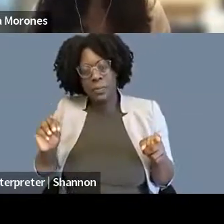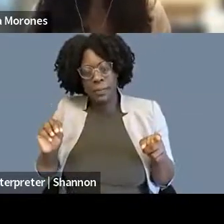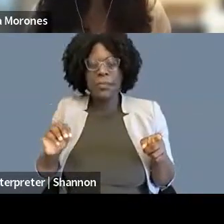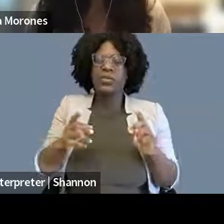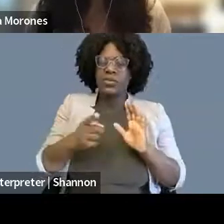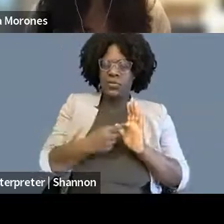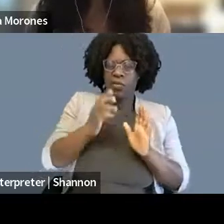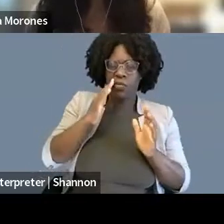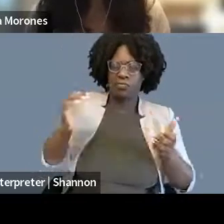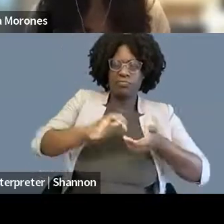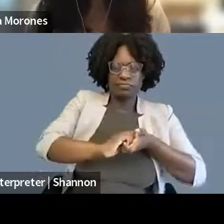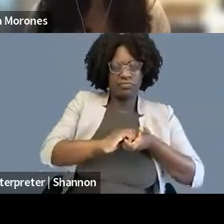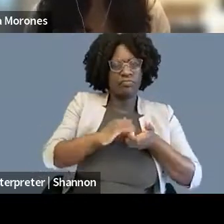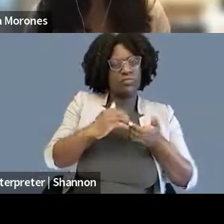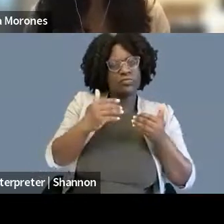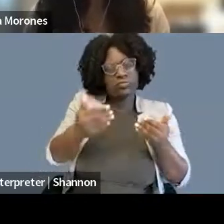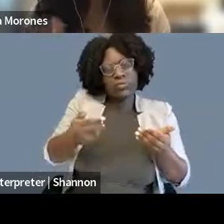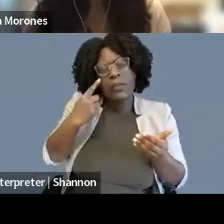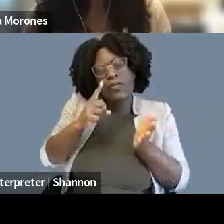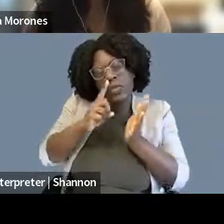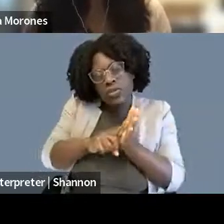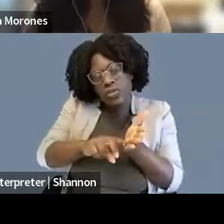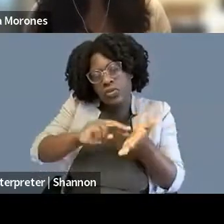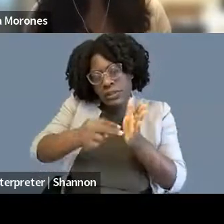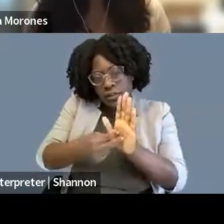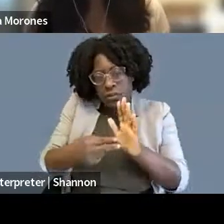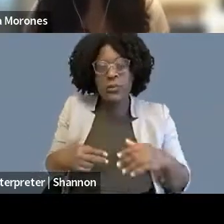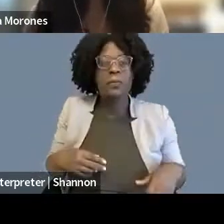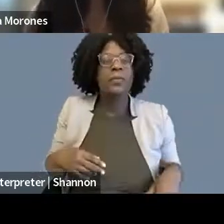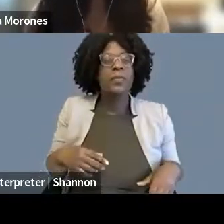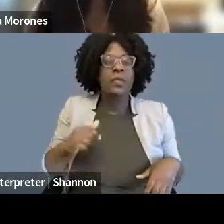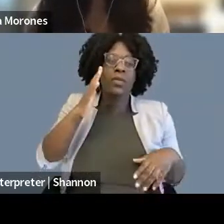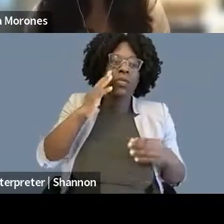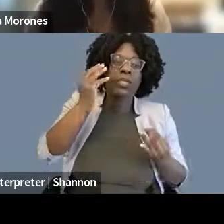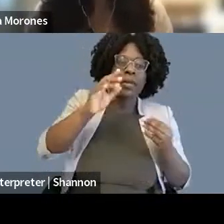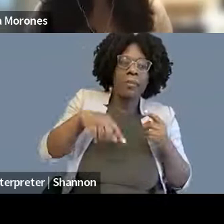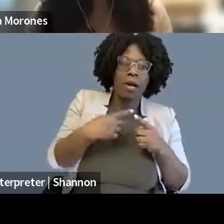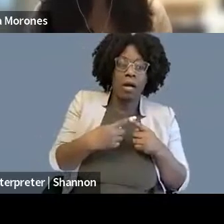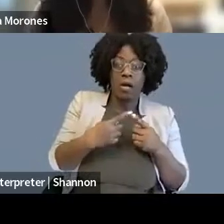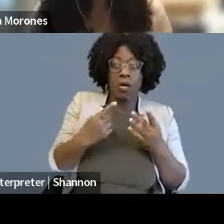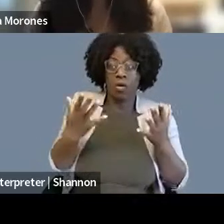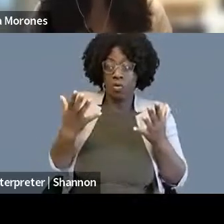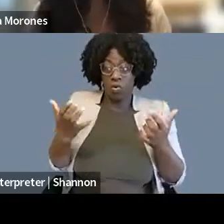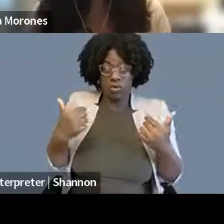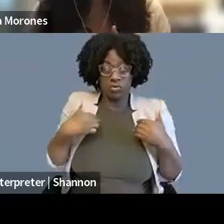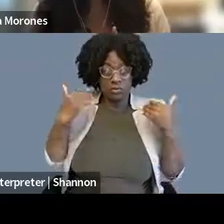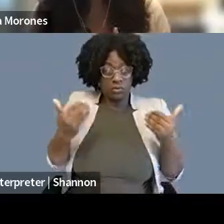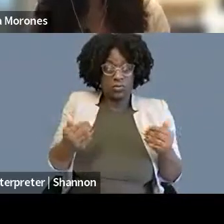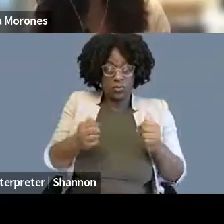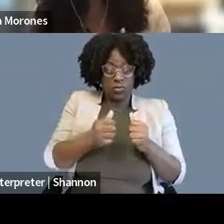in those discussions and how those issues might affect what direction we wanna take litigation or what kind of different areas we want to be focused on,